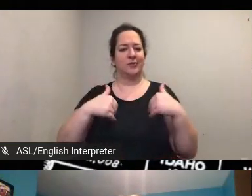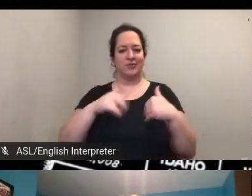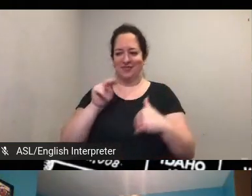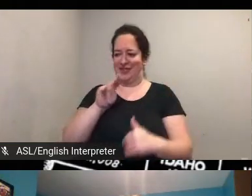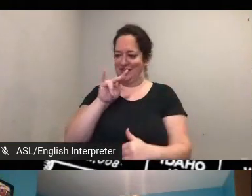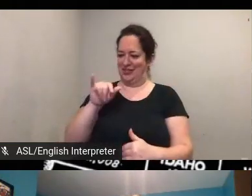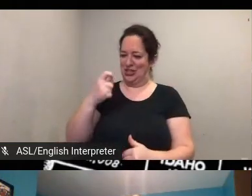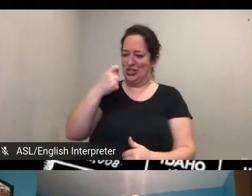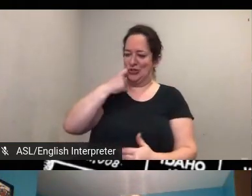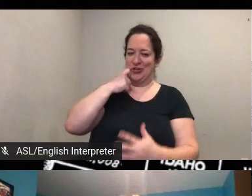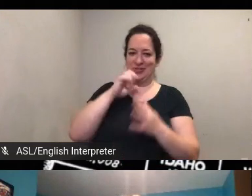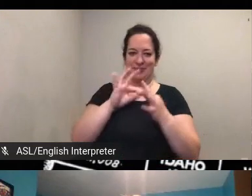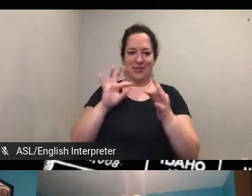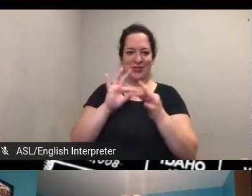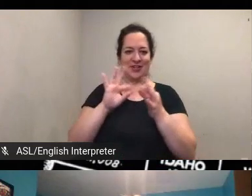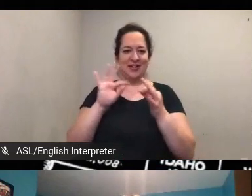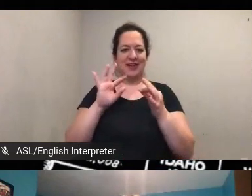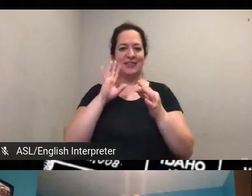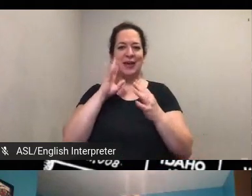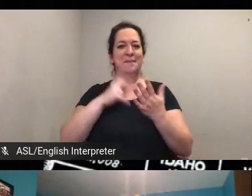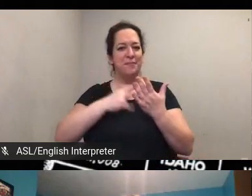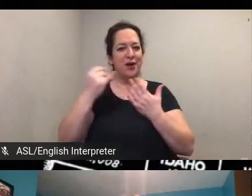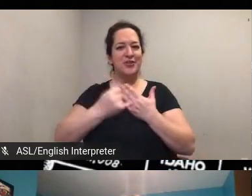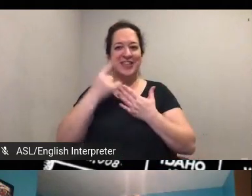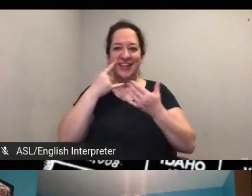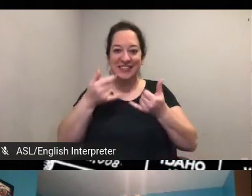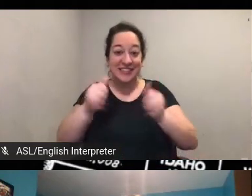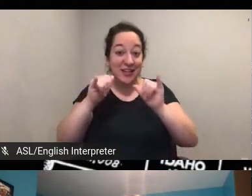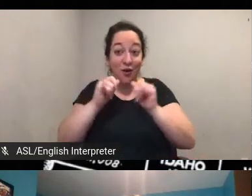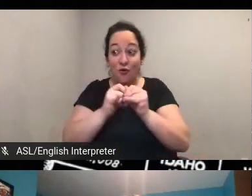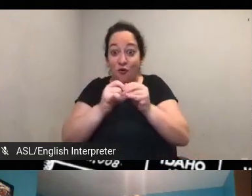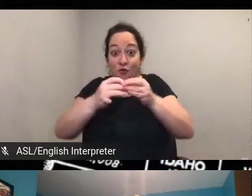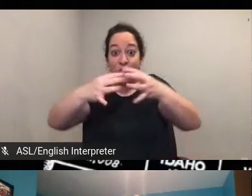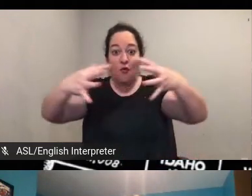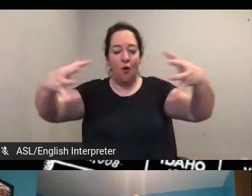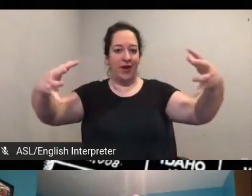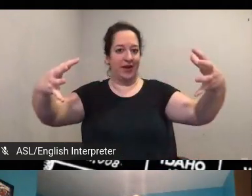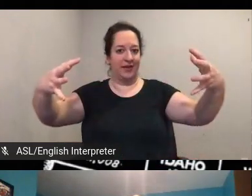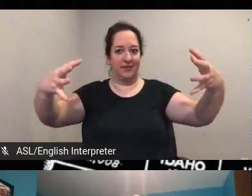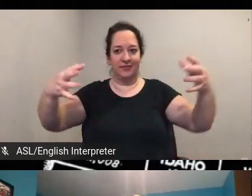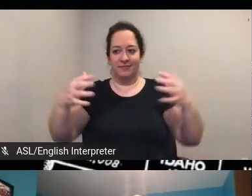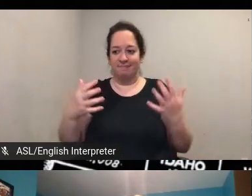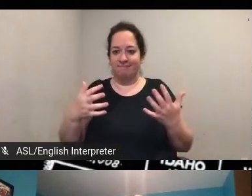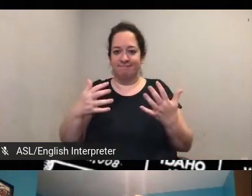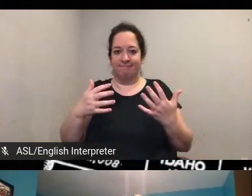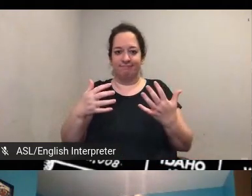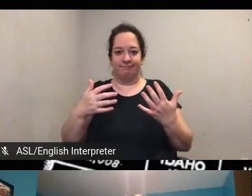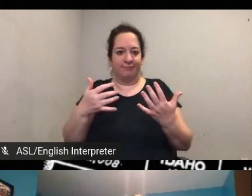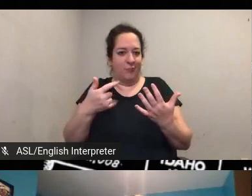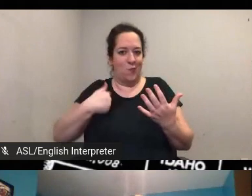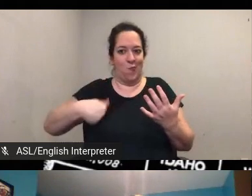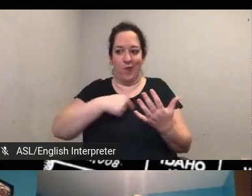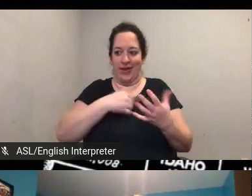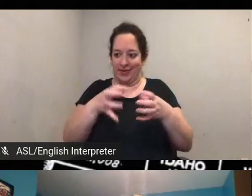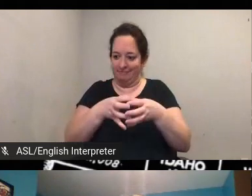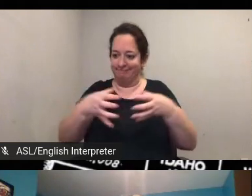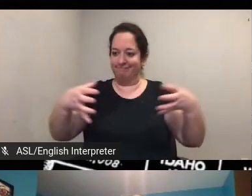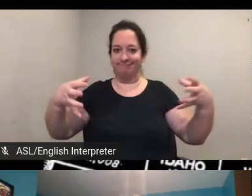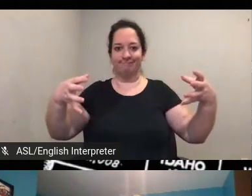it's a it's a project that is still growing and being added to um we